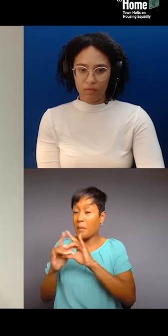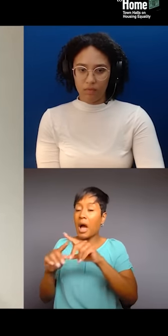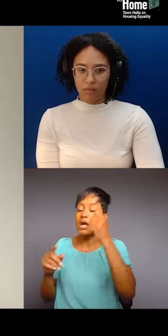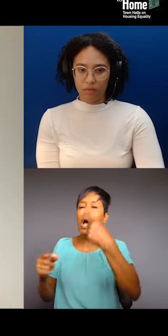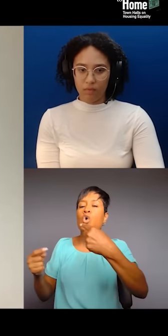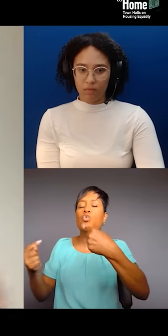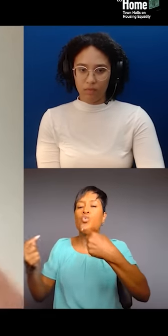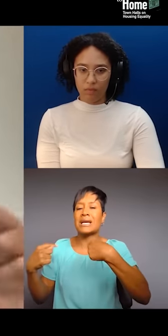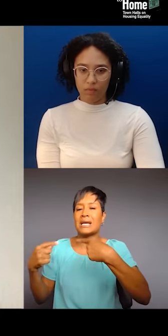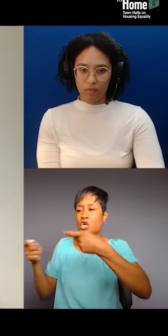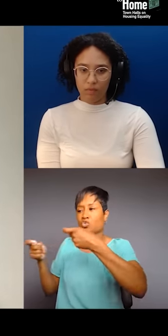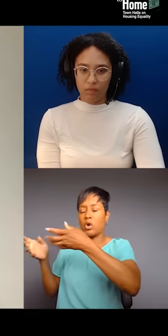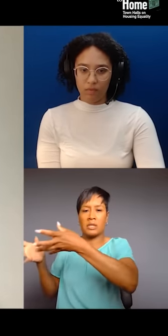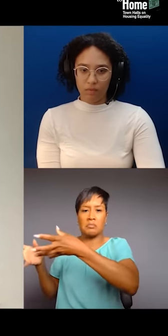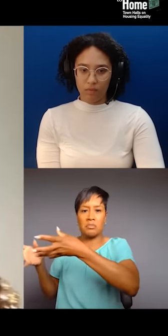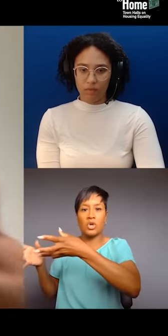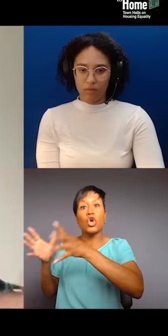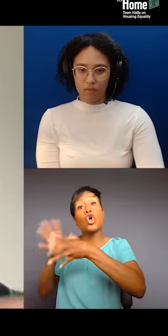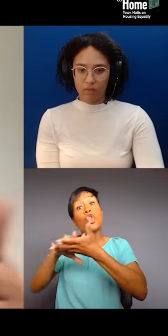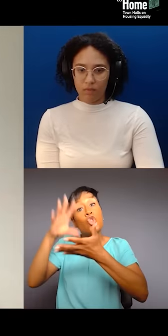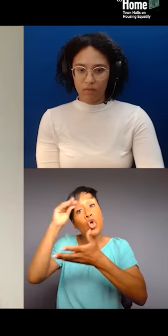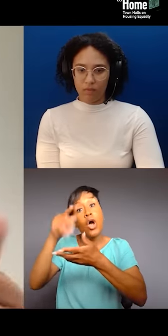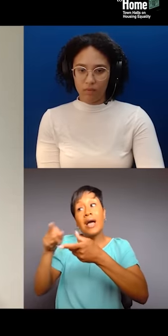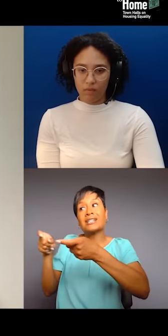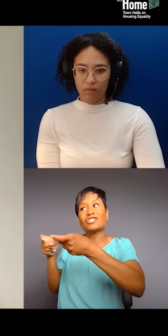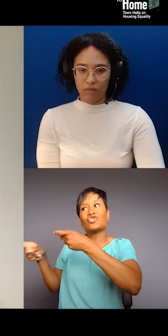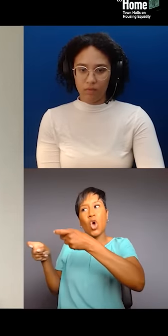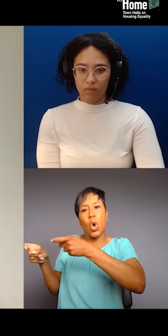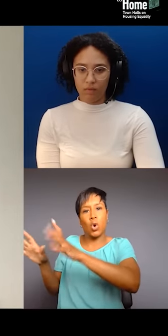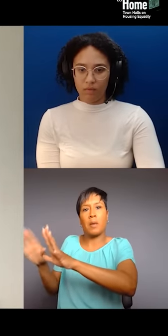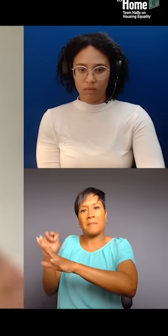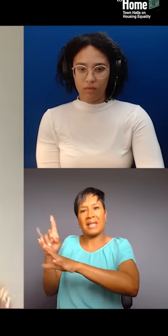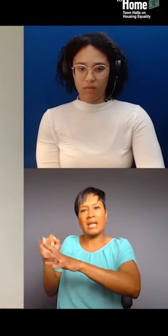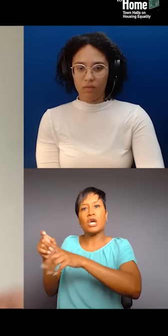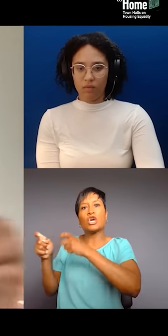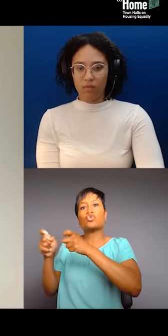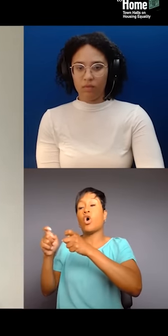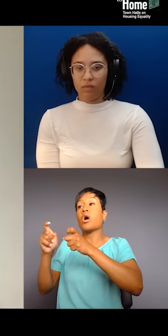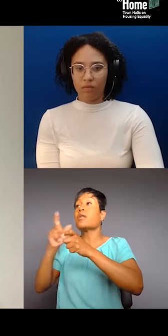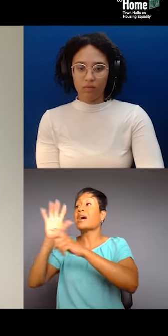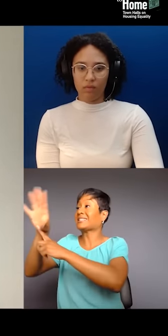if we learn how to control the media, learn how to control the back room. And that's one thing that I've been able to do.